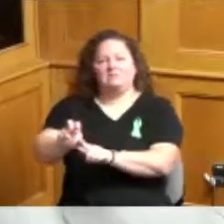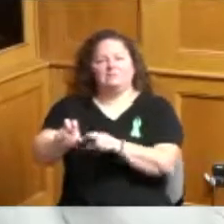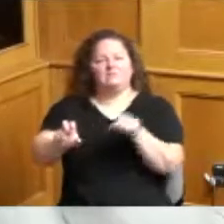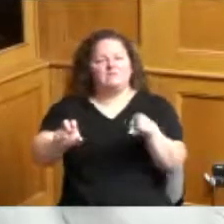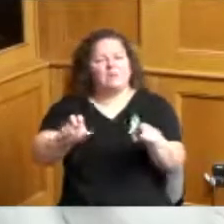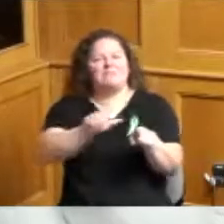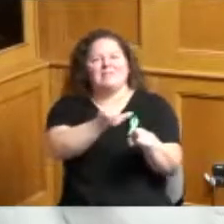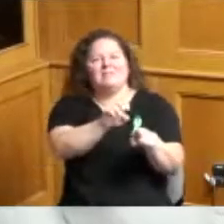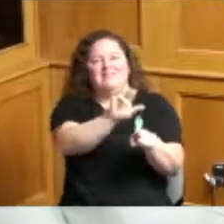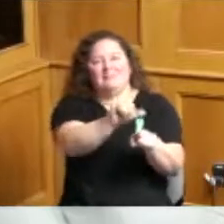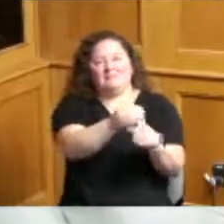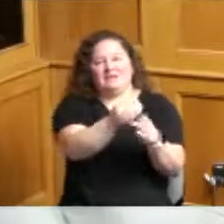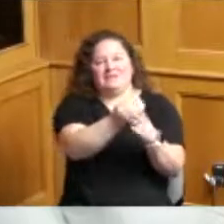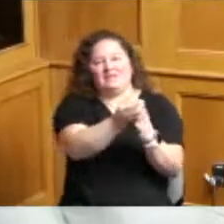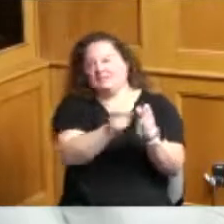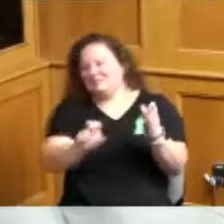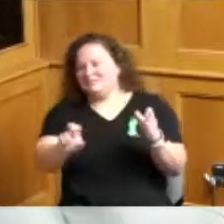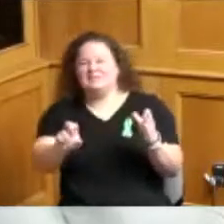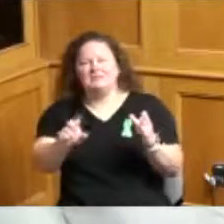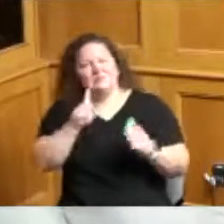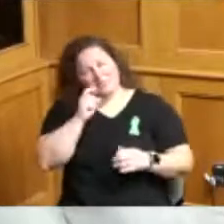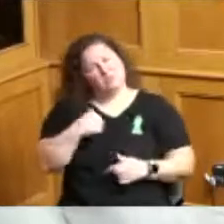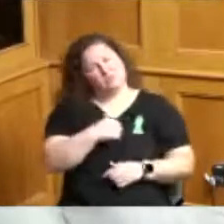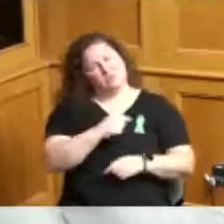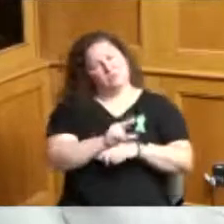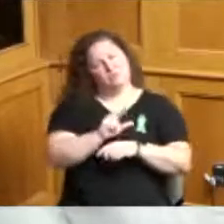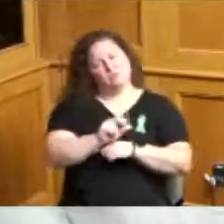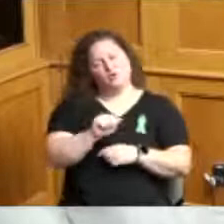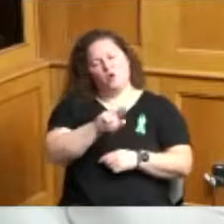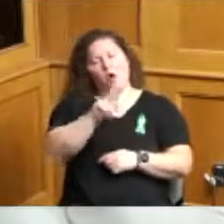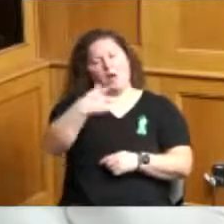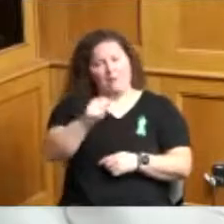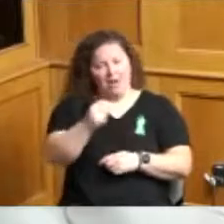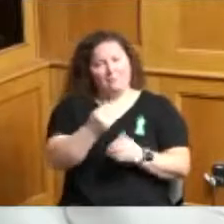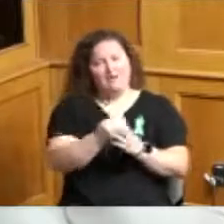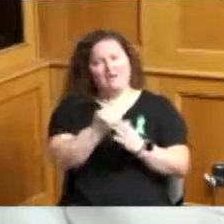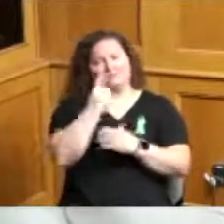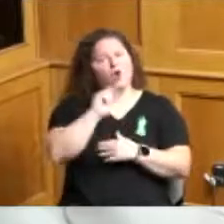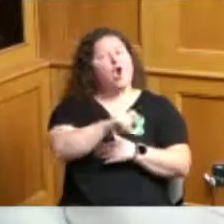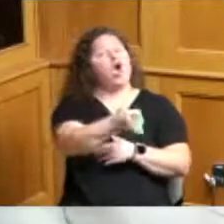were able to use some other of the ARPA dollars to do some of the other activities for seniors